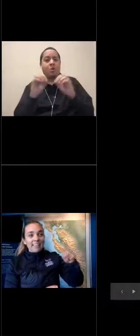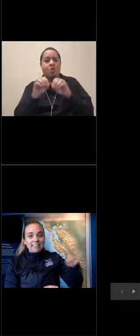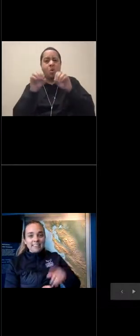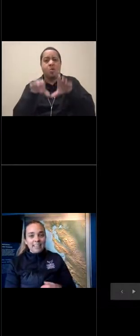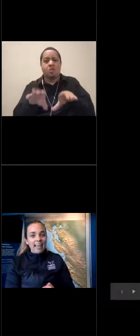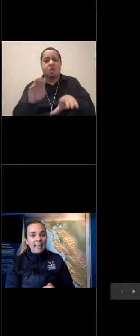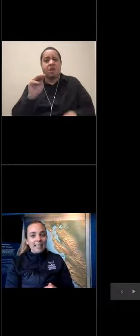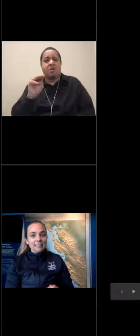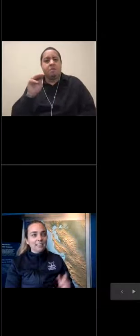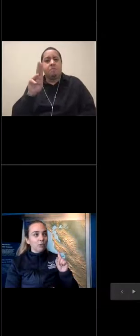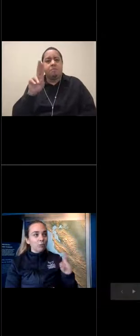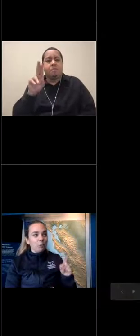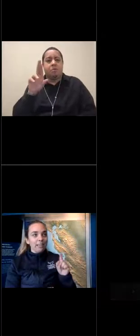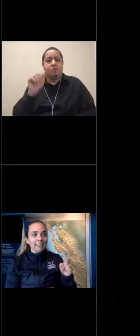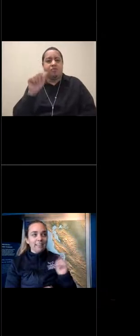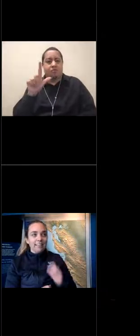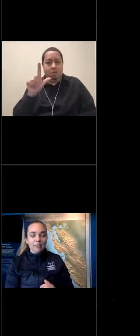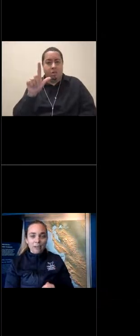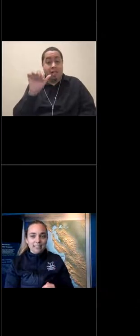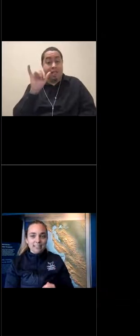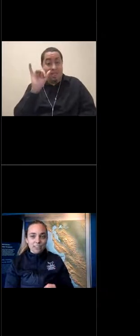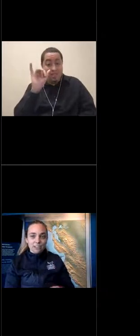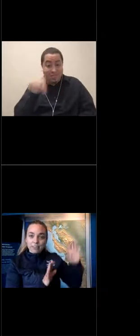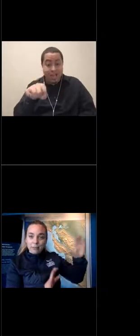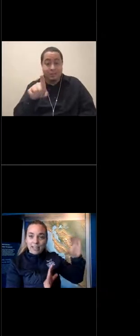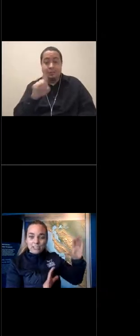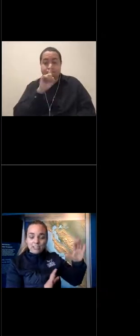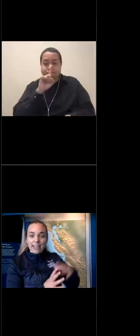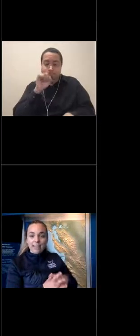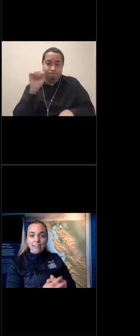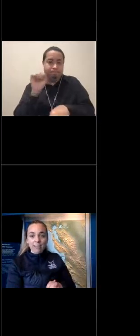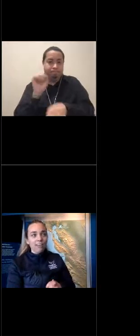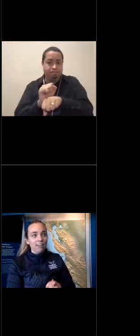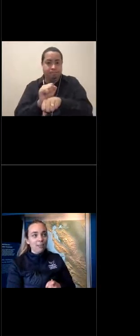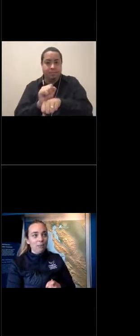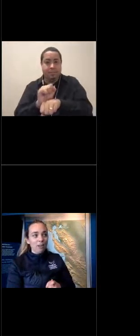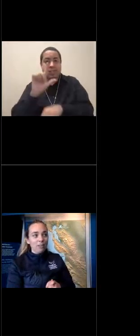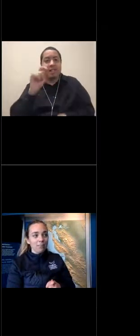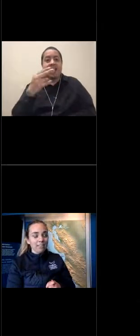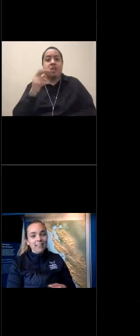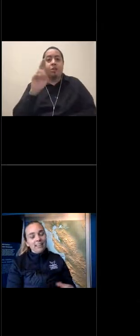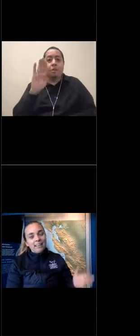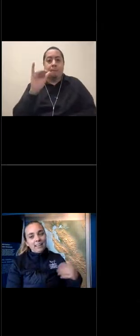And this is a cast of a real leatherback sea turtle that we actually have hung on the wall.